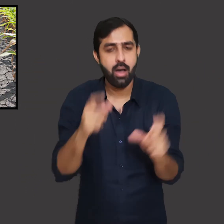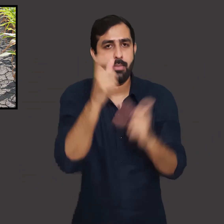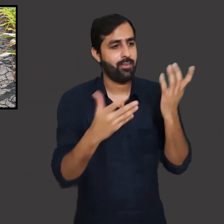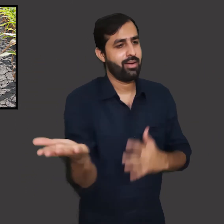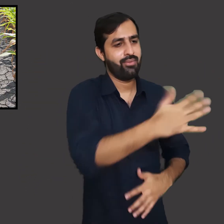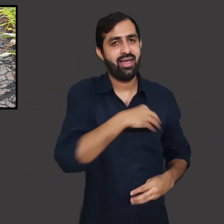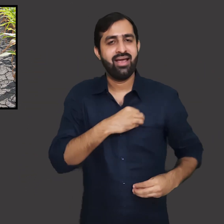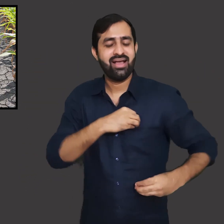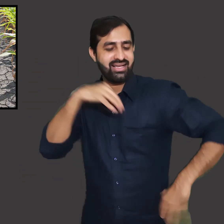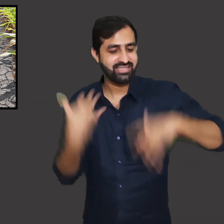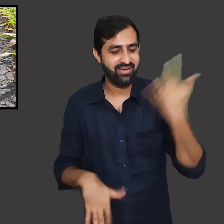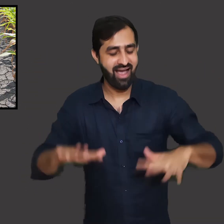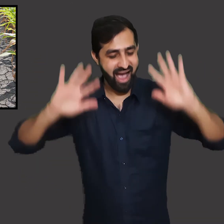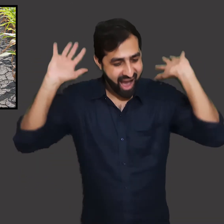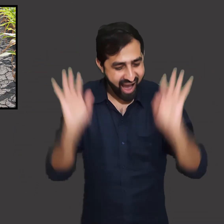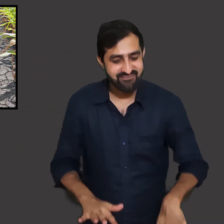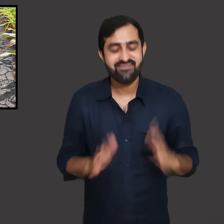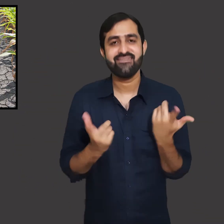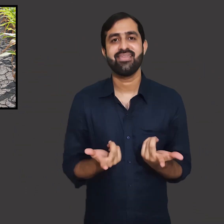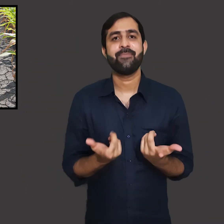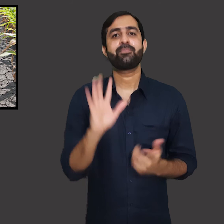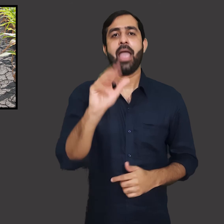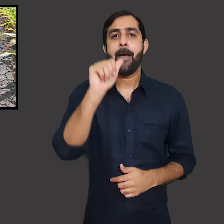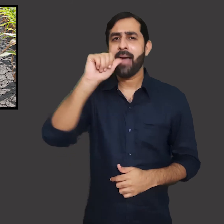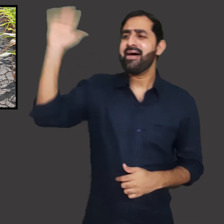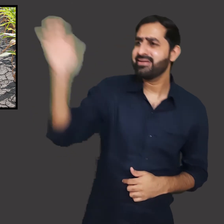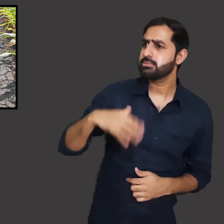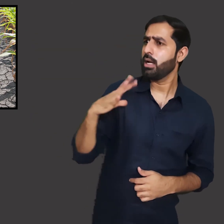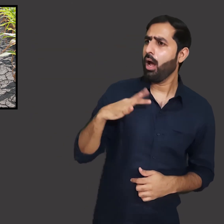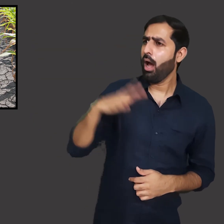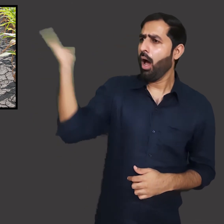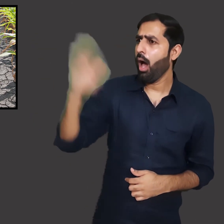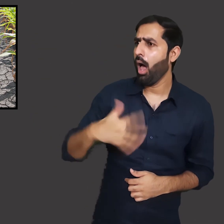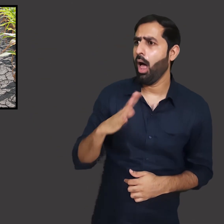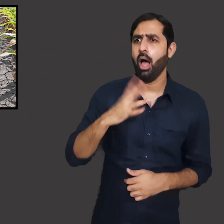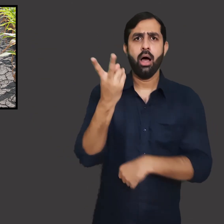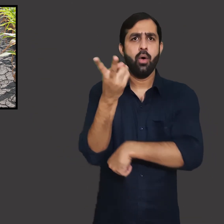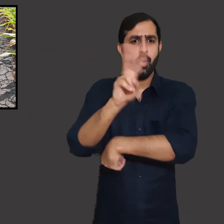their lands are drying due to lack of water supply. They are not getting water timely.